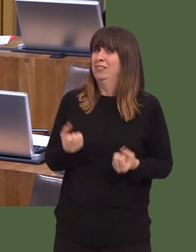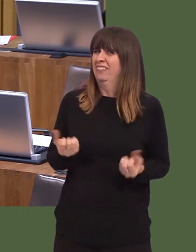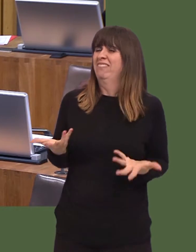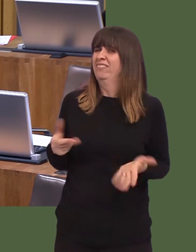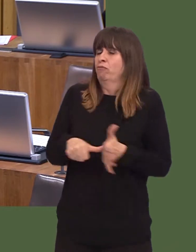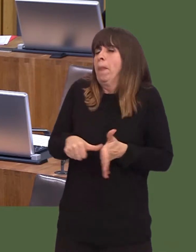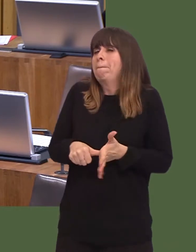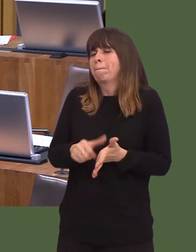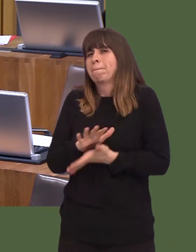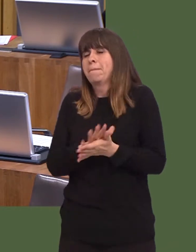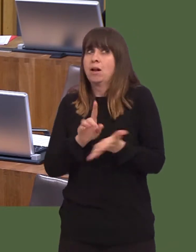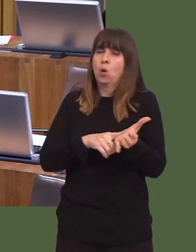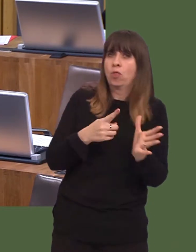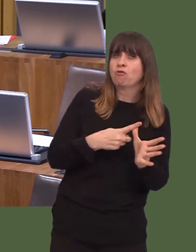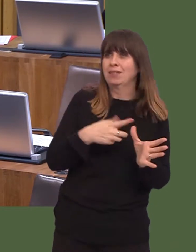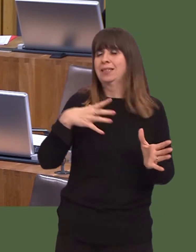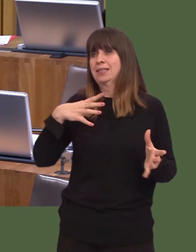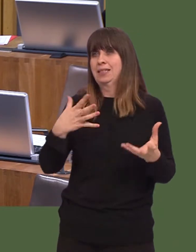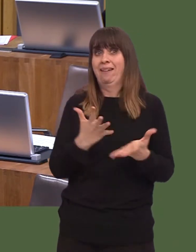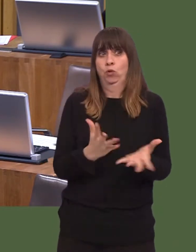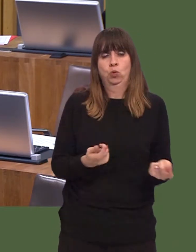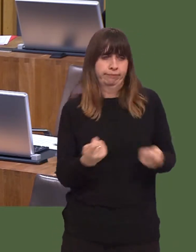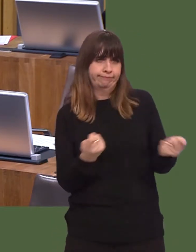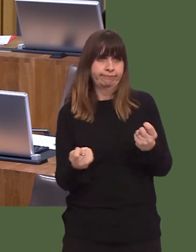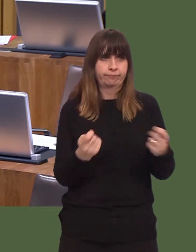local authorities being very much in the driving seat, working together to deliver for their